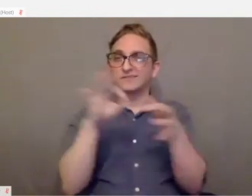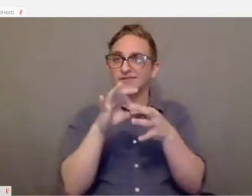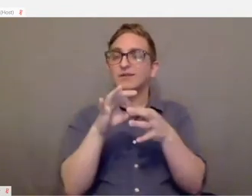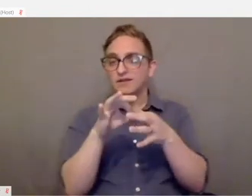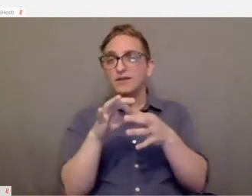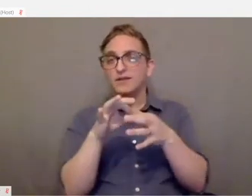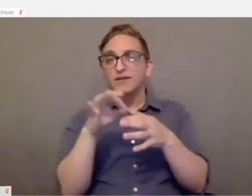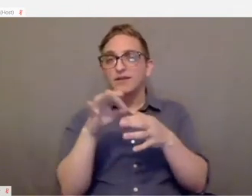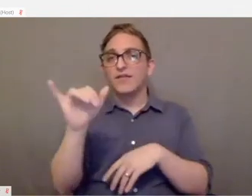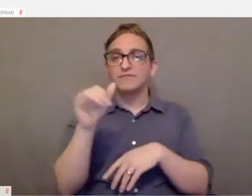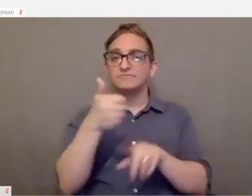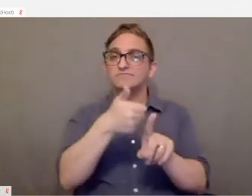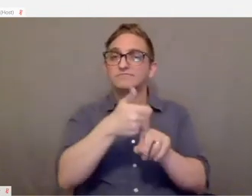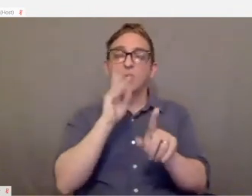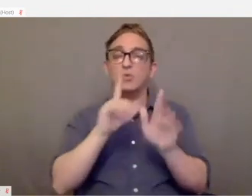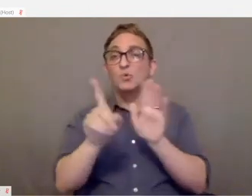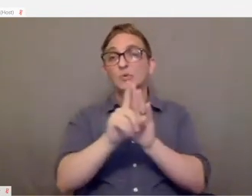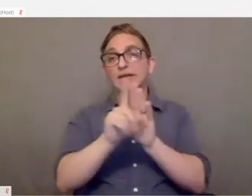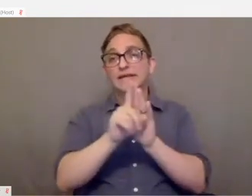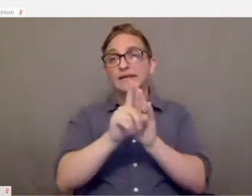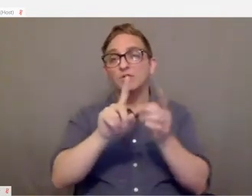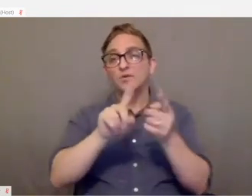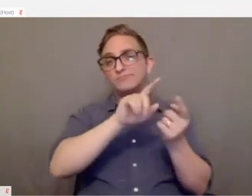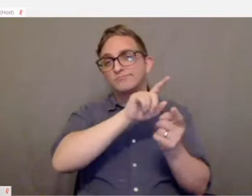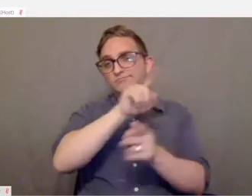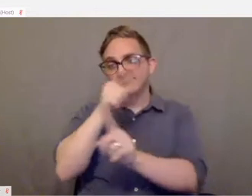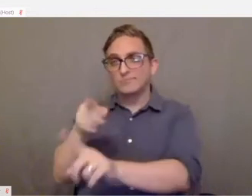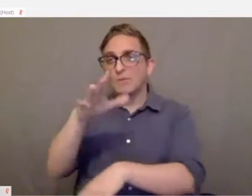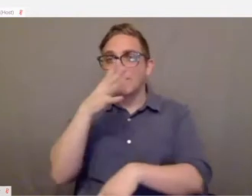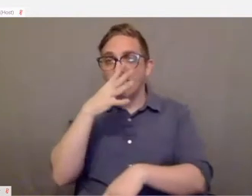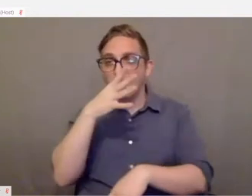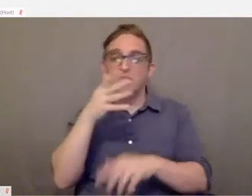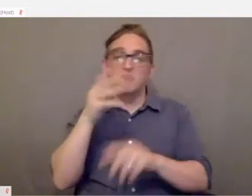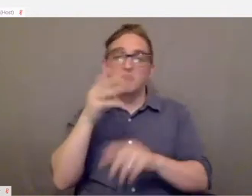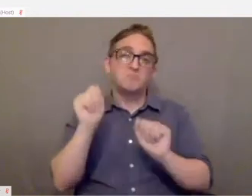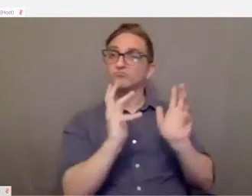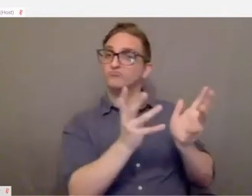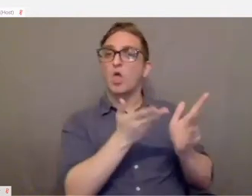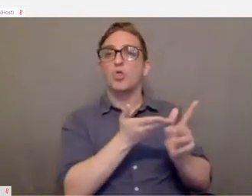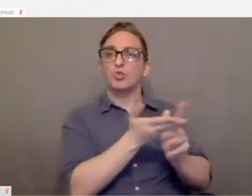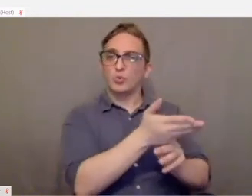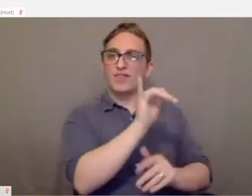It rings up your mom's phone and you can have that conversation through the speaker.